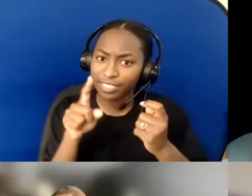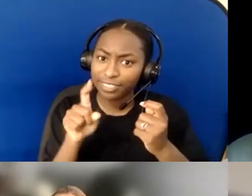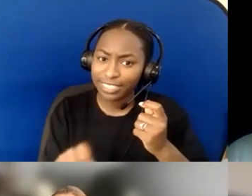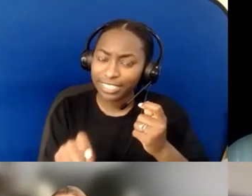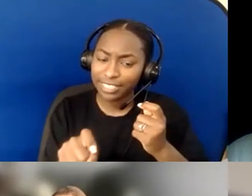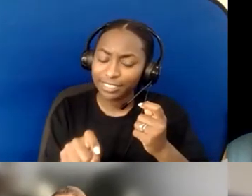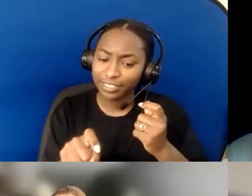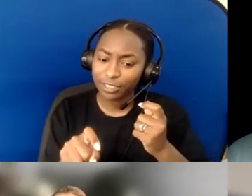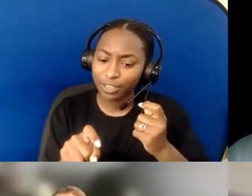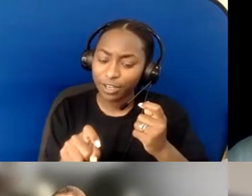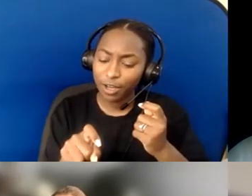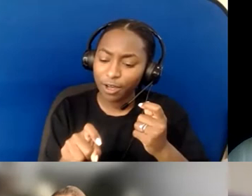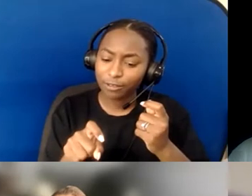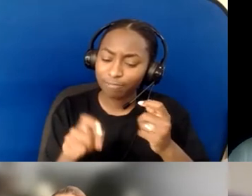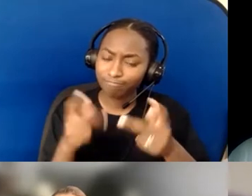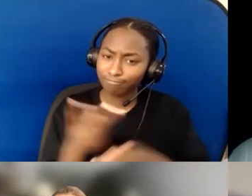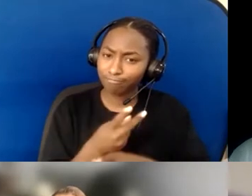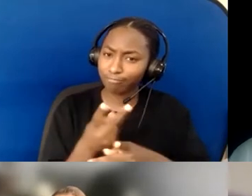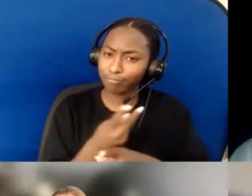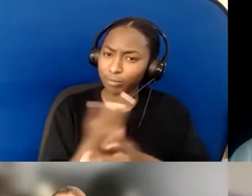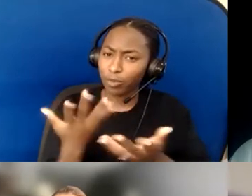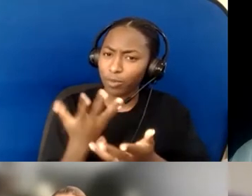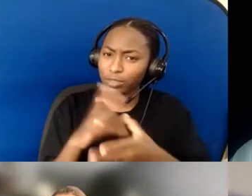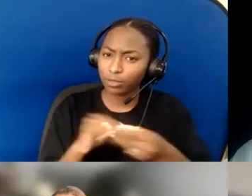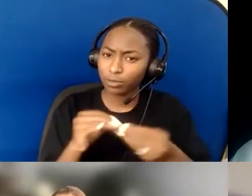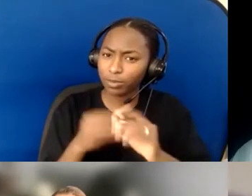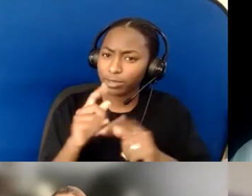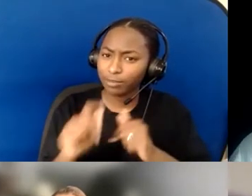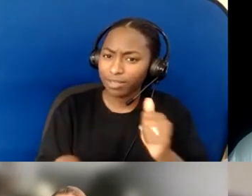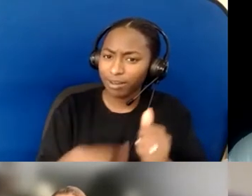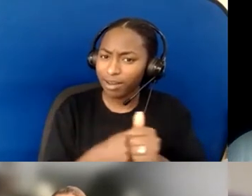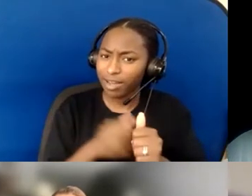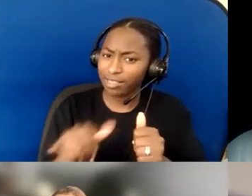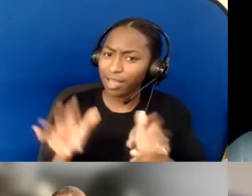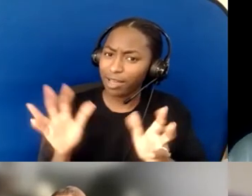reaffirming the win, which I love.